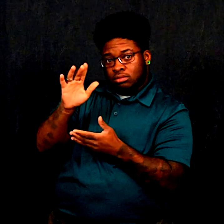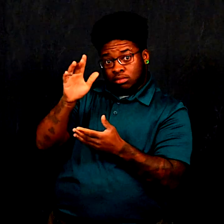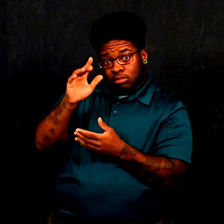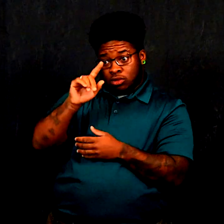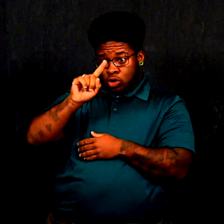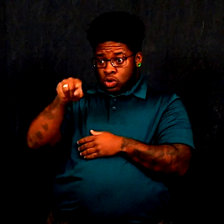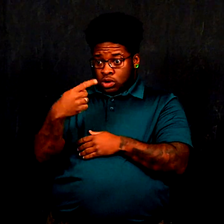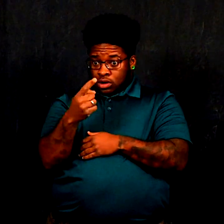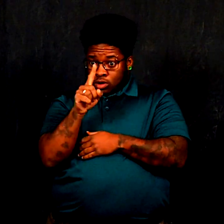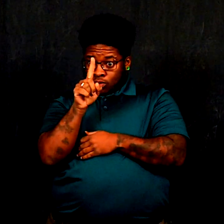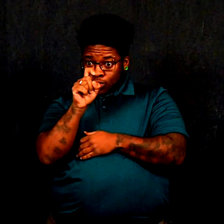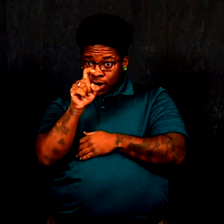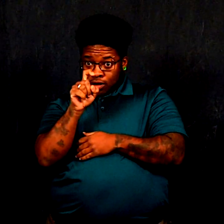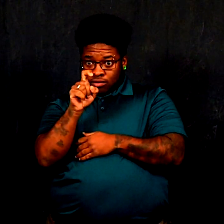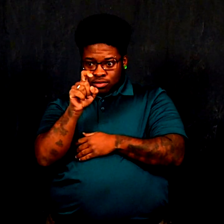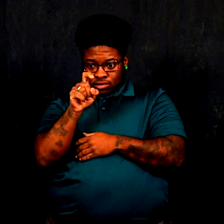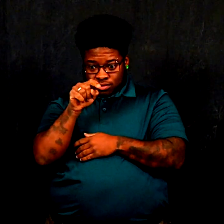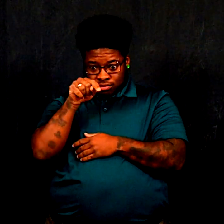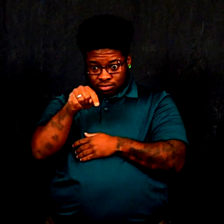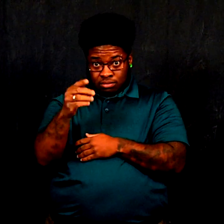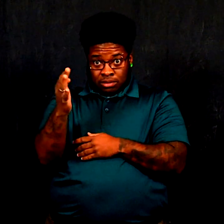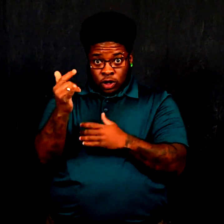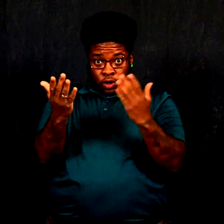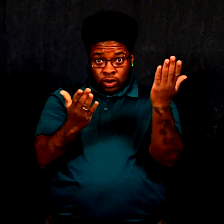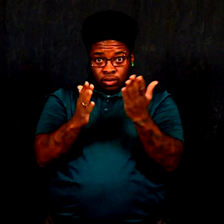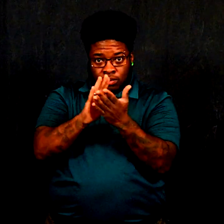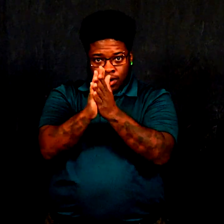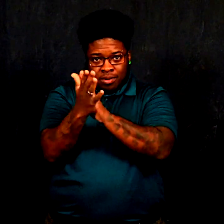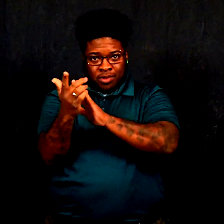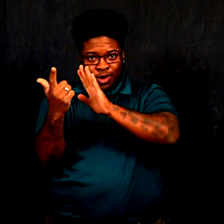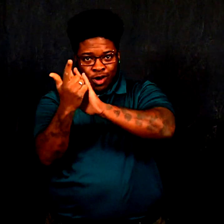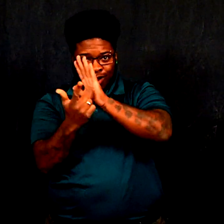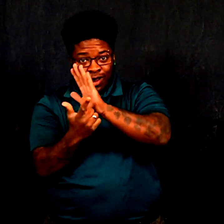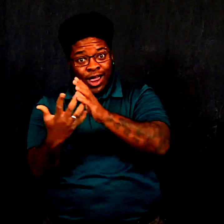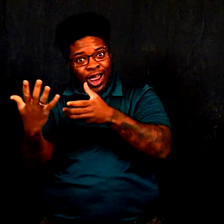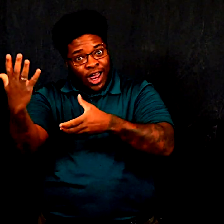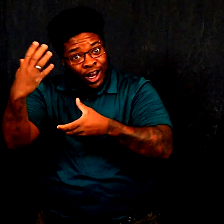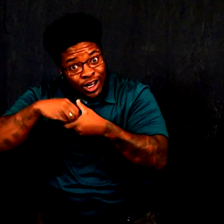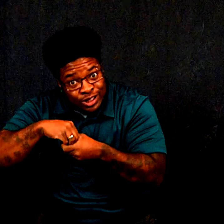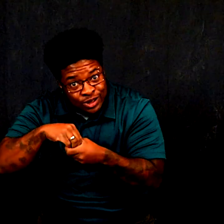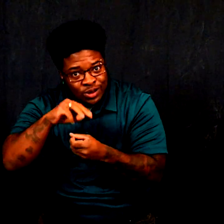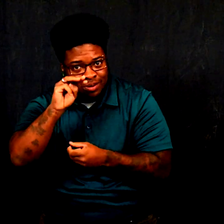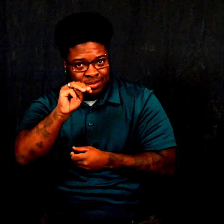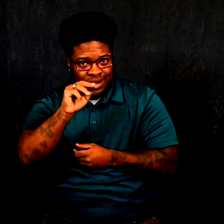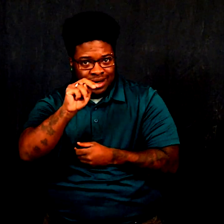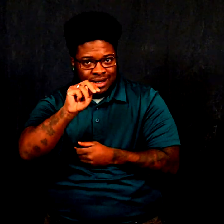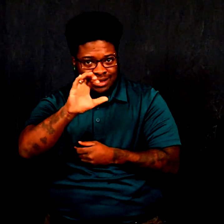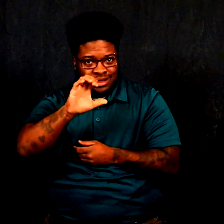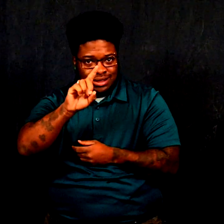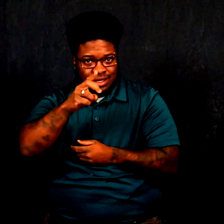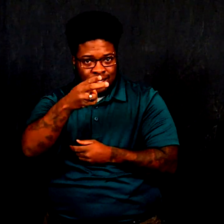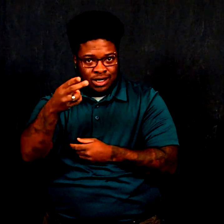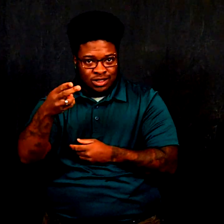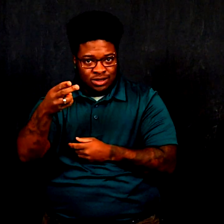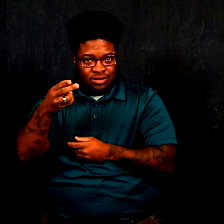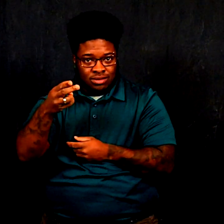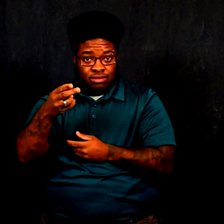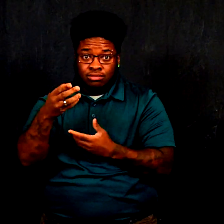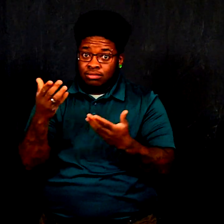only 100 became law, including MNCDHH’s bill!